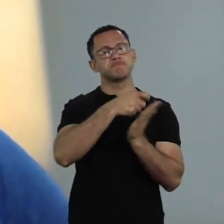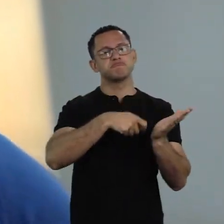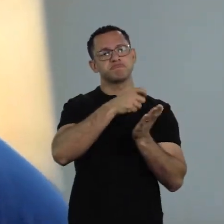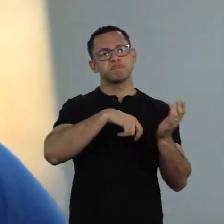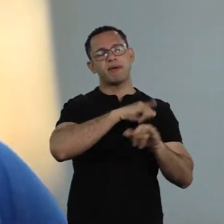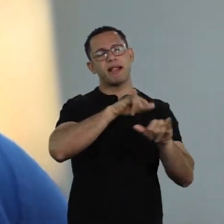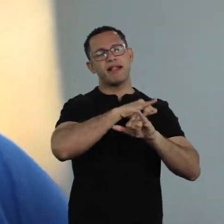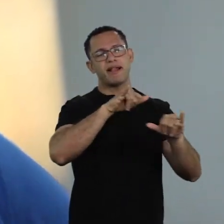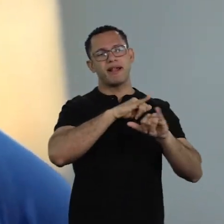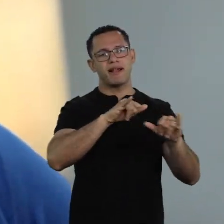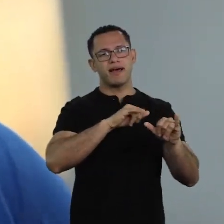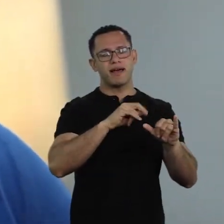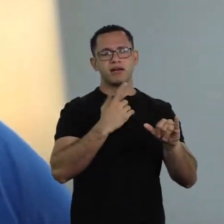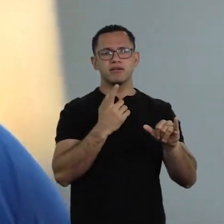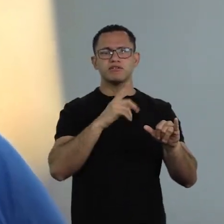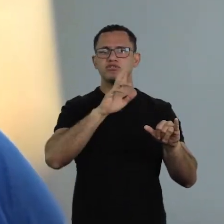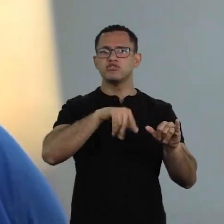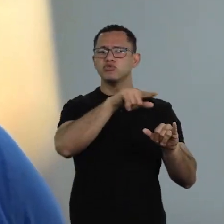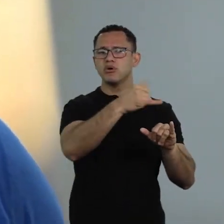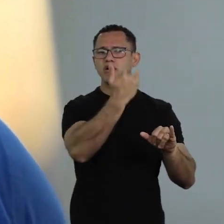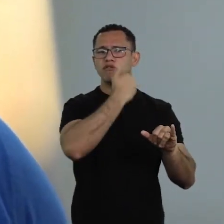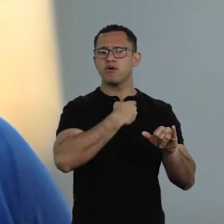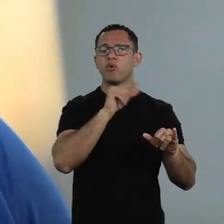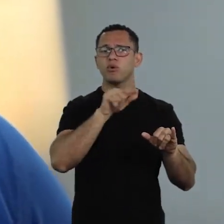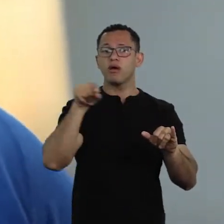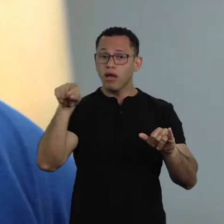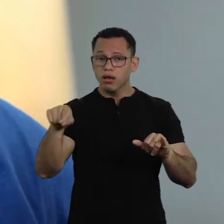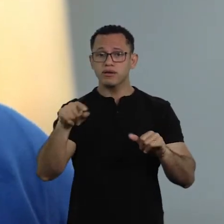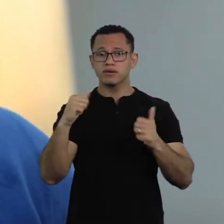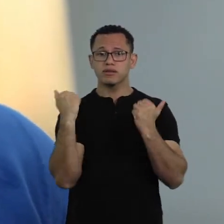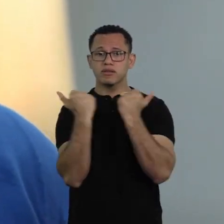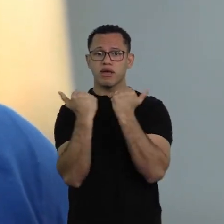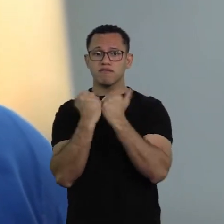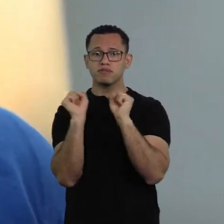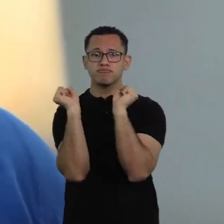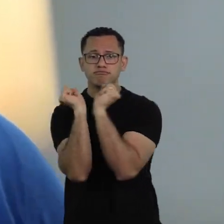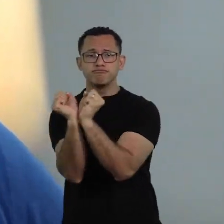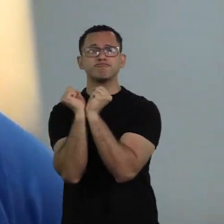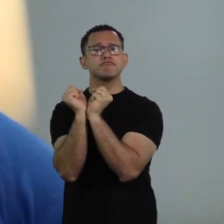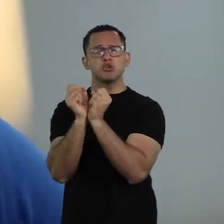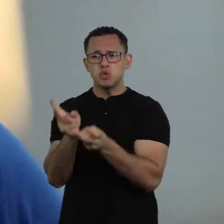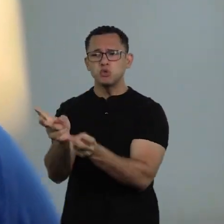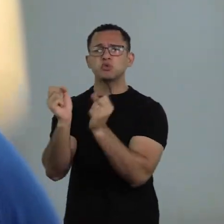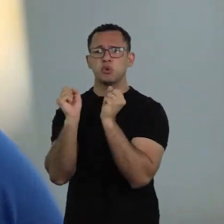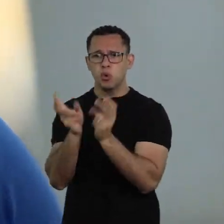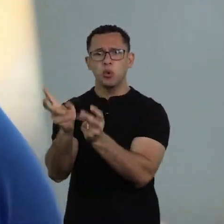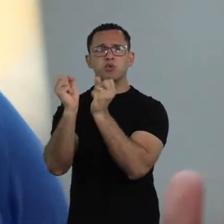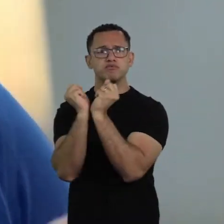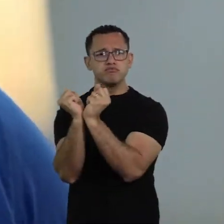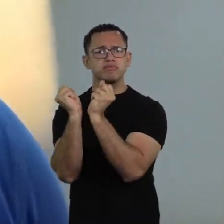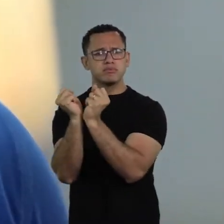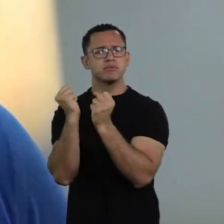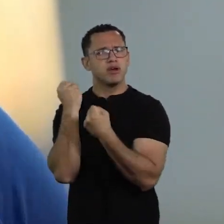that Jose de Alencar had written letters in favor of slavery and had defended slavery. We read,